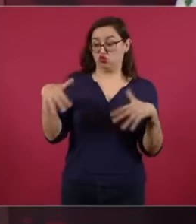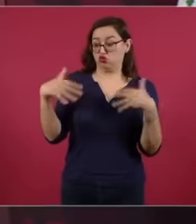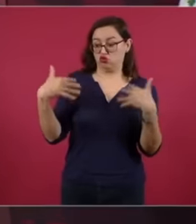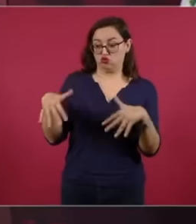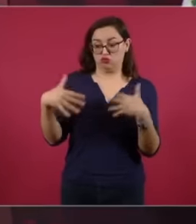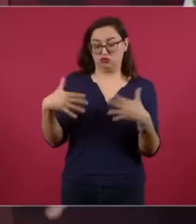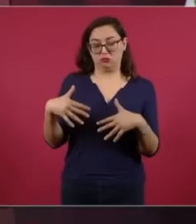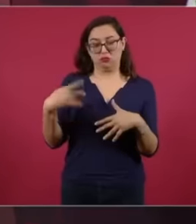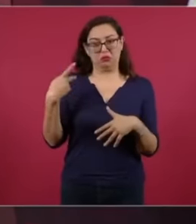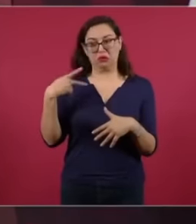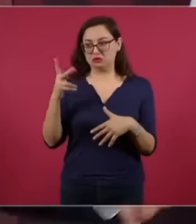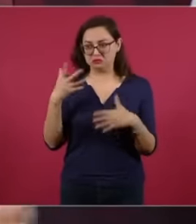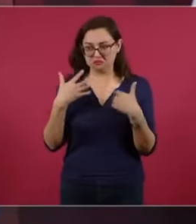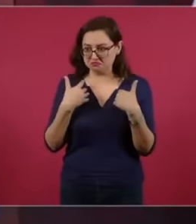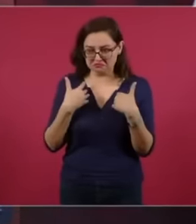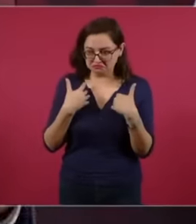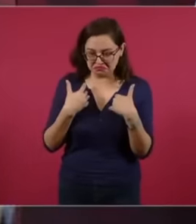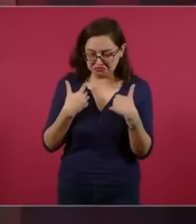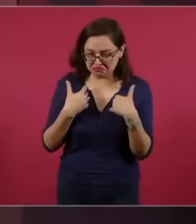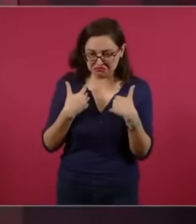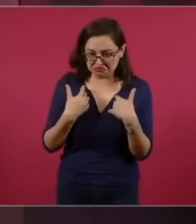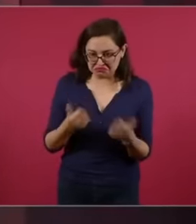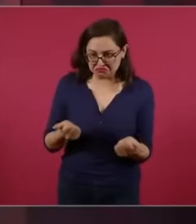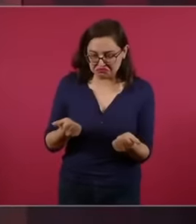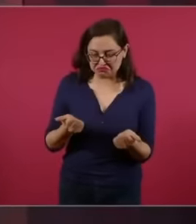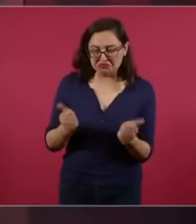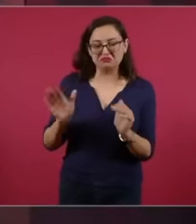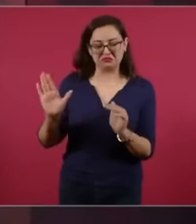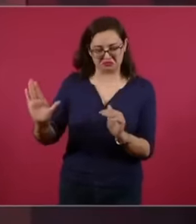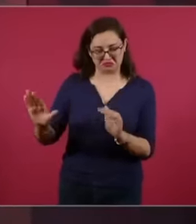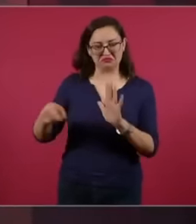still don't have enough to